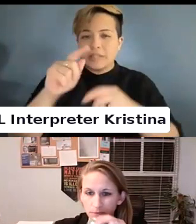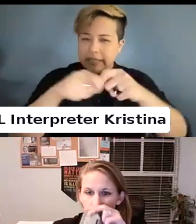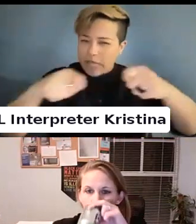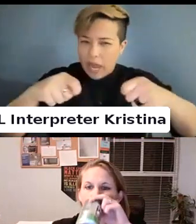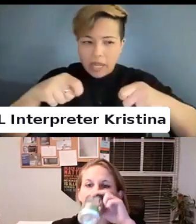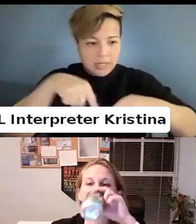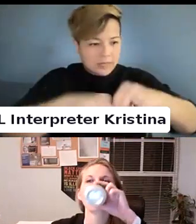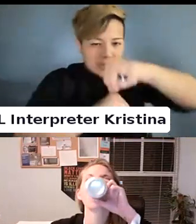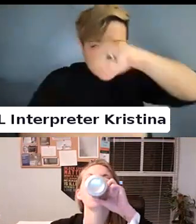currently doing Simone.